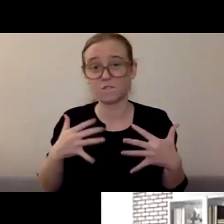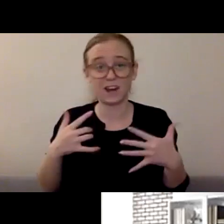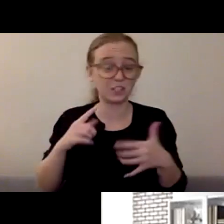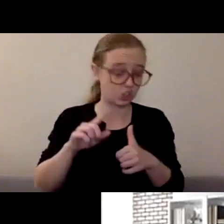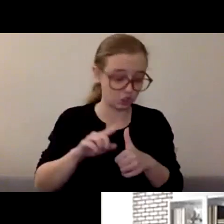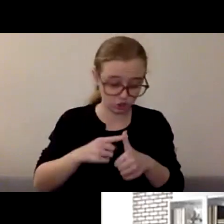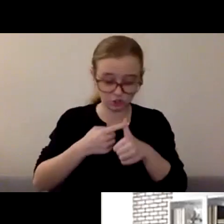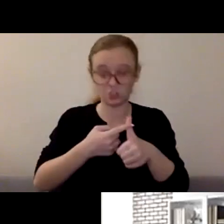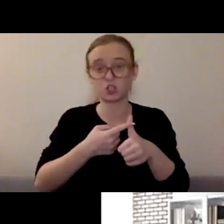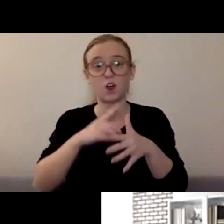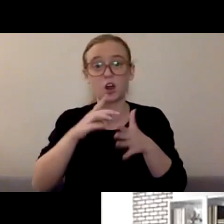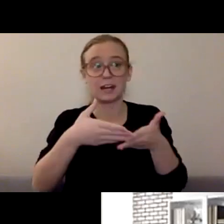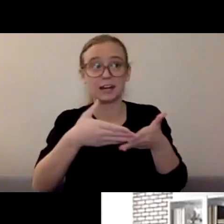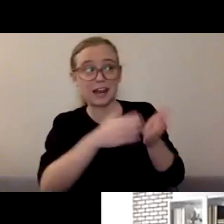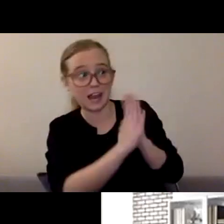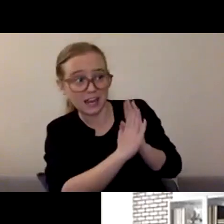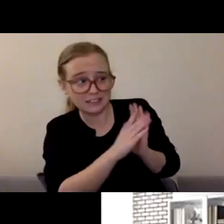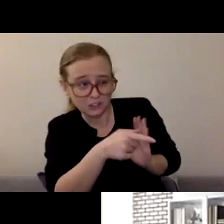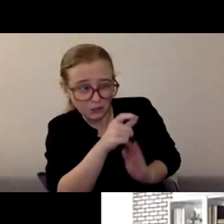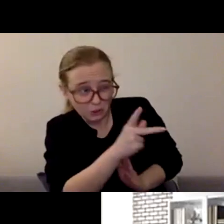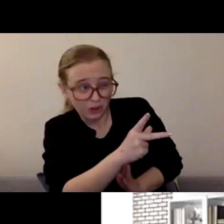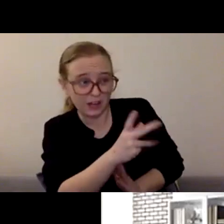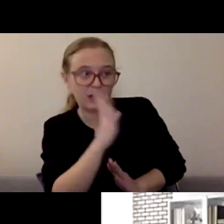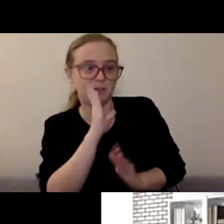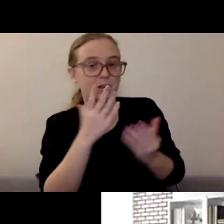and get information to help you feel okay about asking the question.